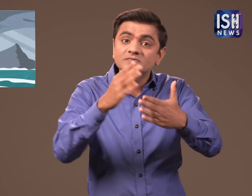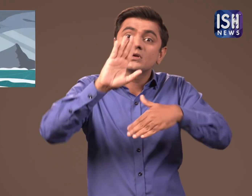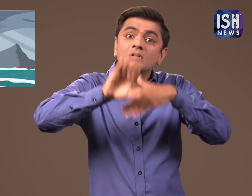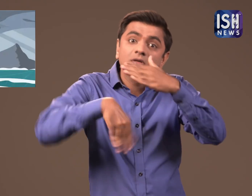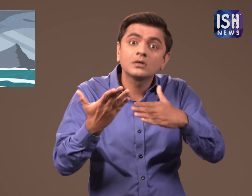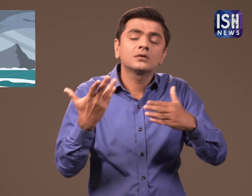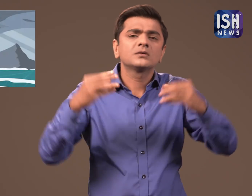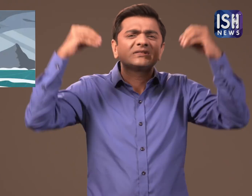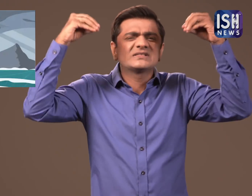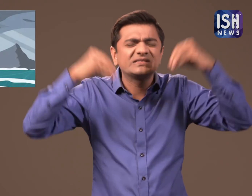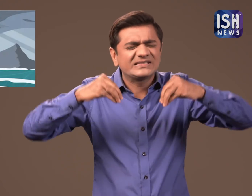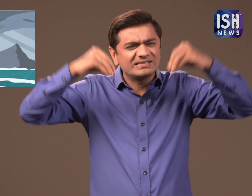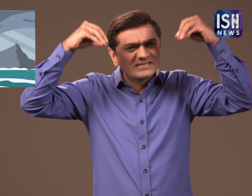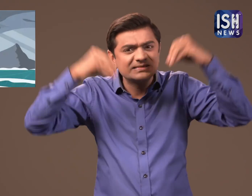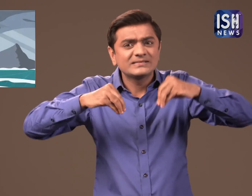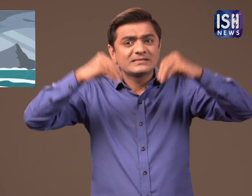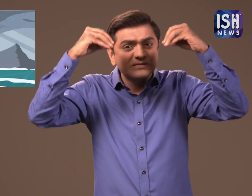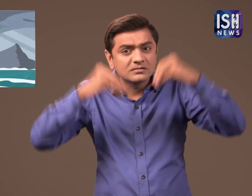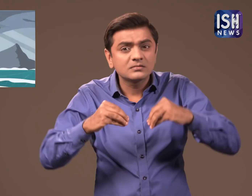extremely heavy rainfall is expected.